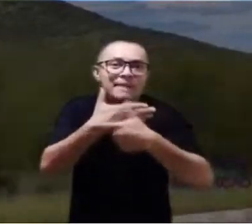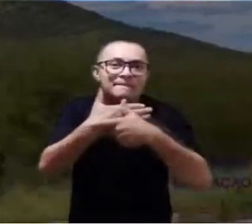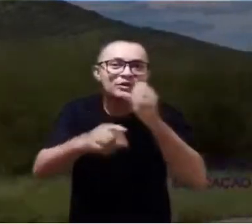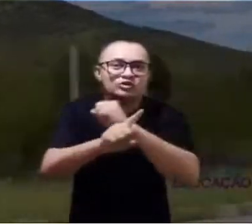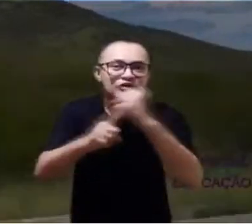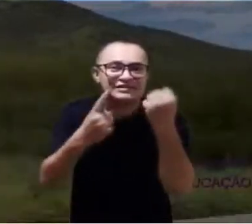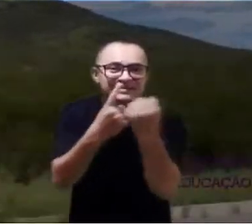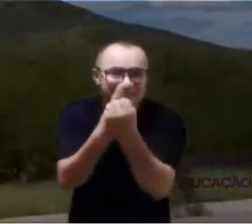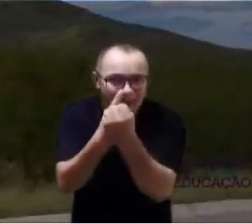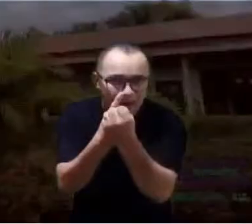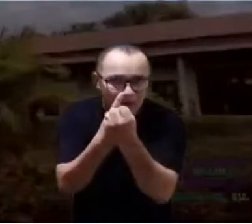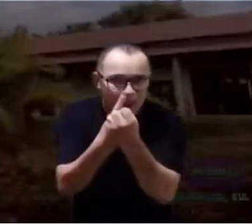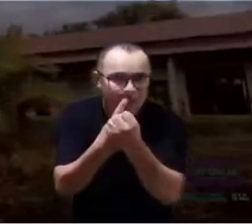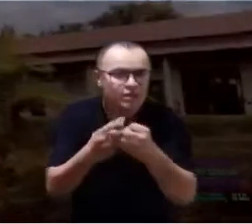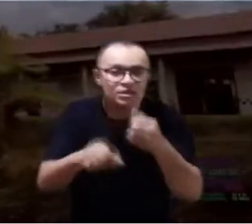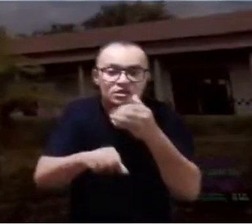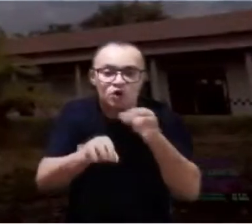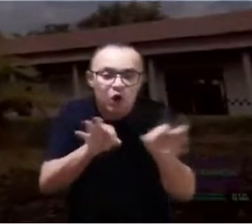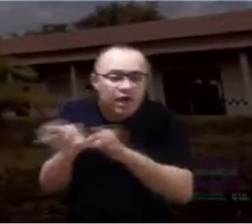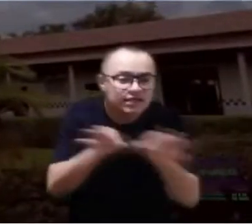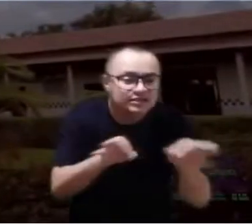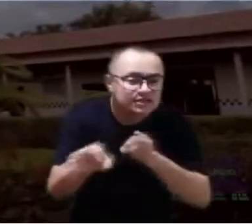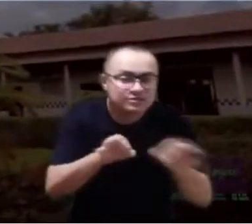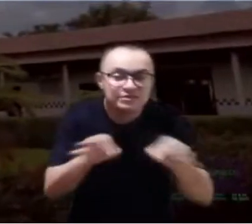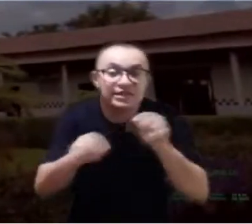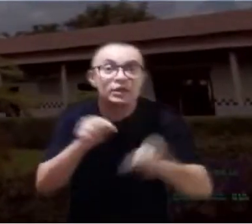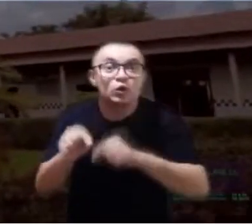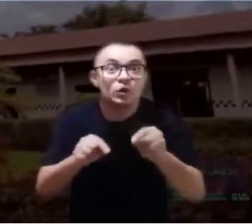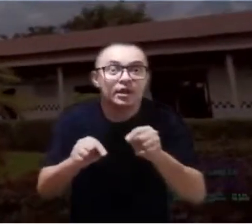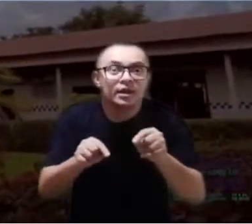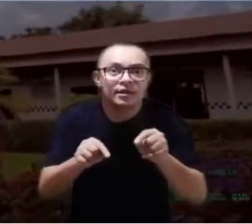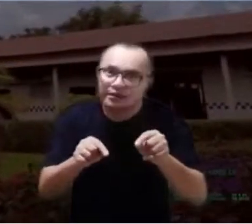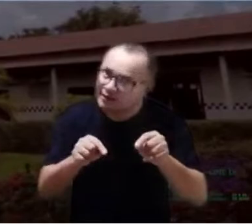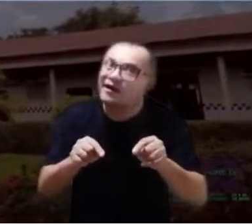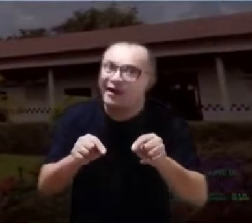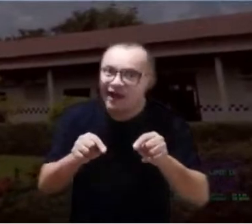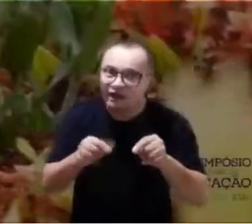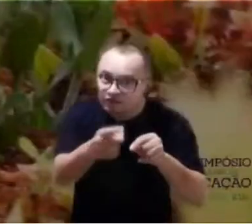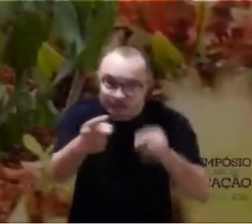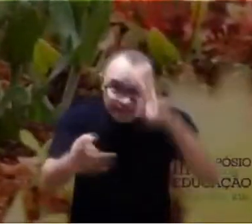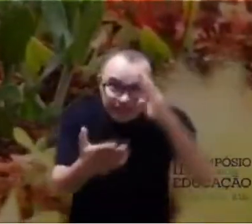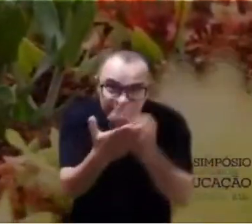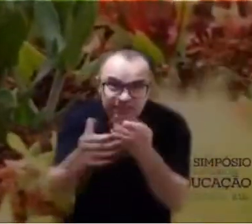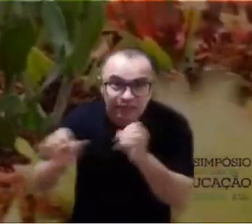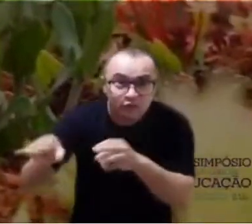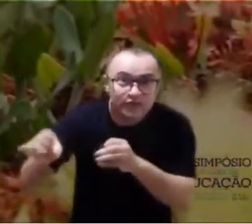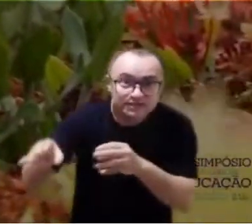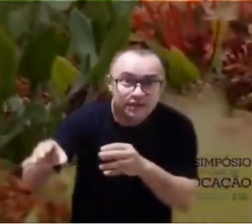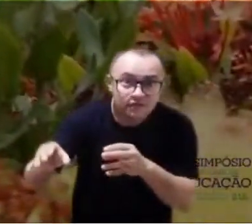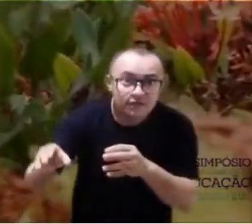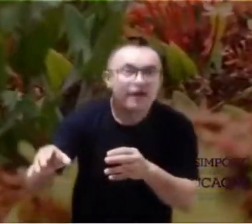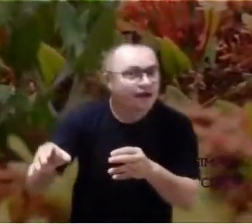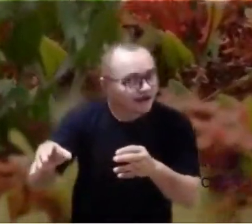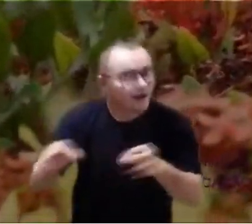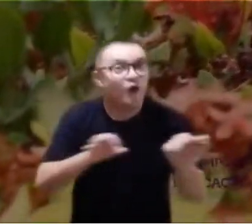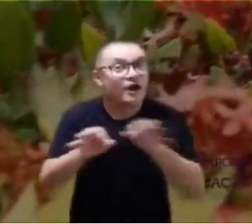and has prepared for you, that believes in education as the only form of social growth